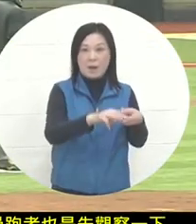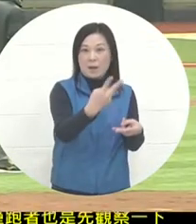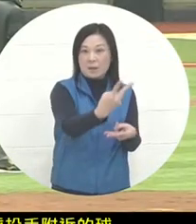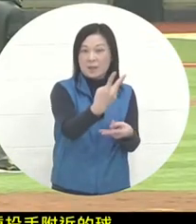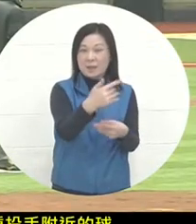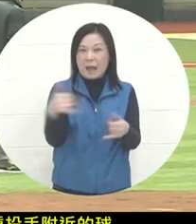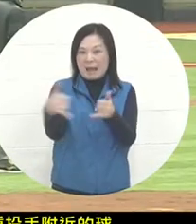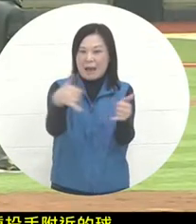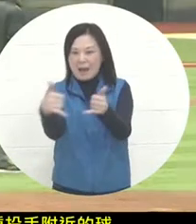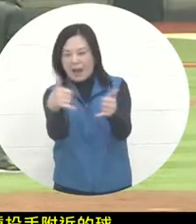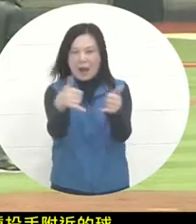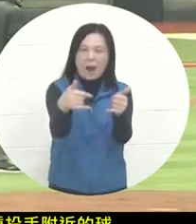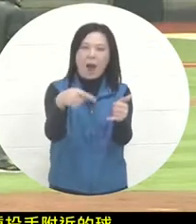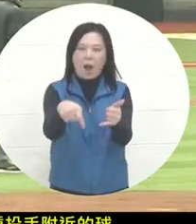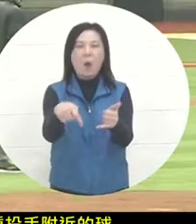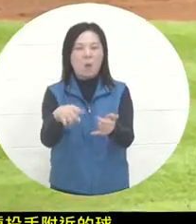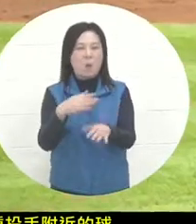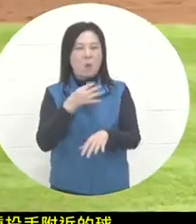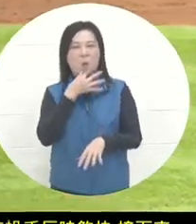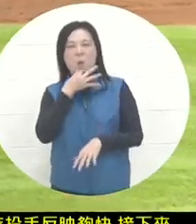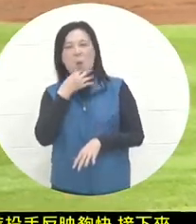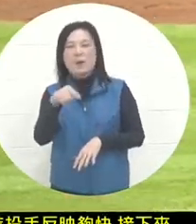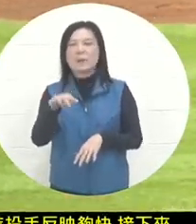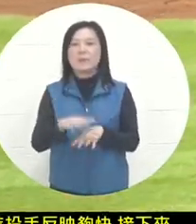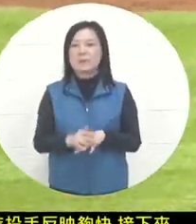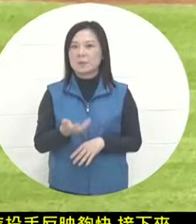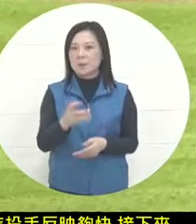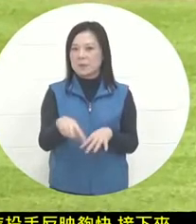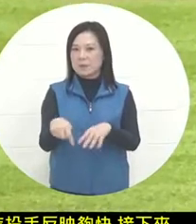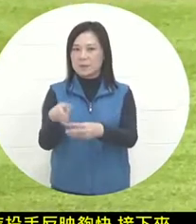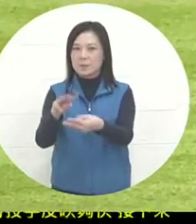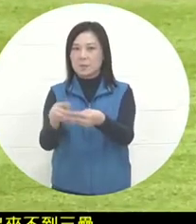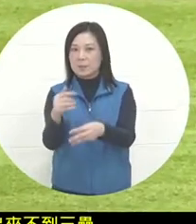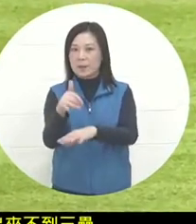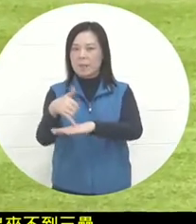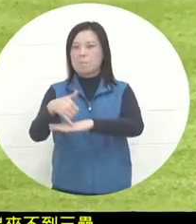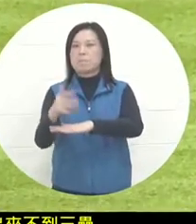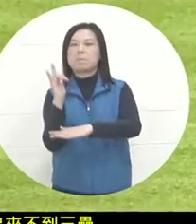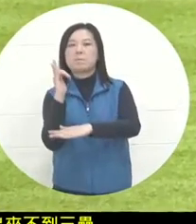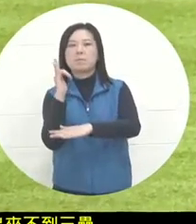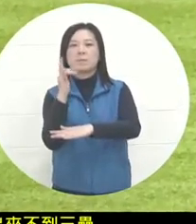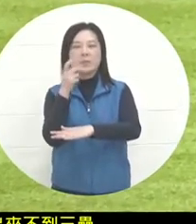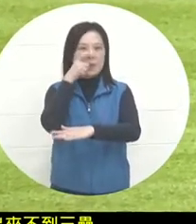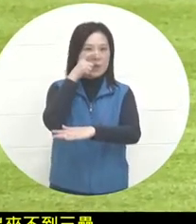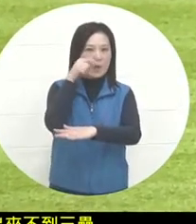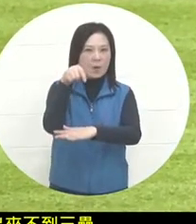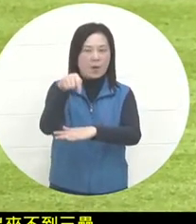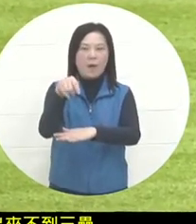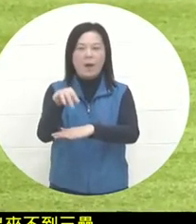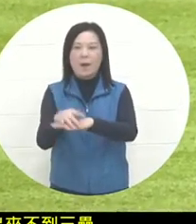So because of this first observation action just now, I didn't say that with this